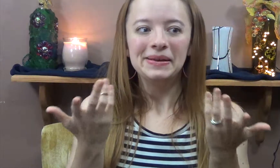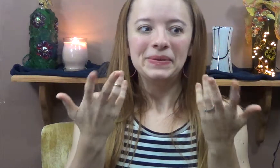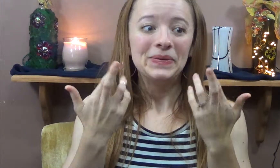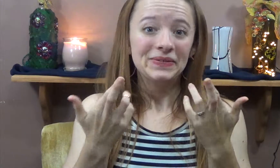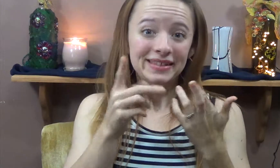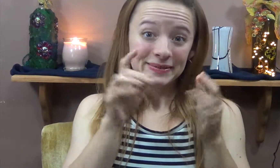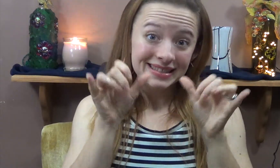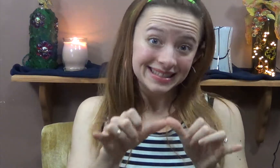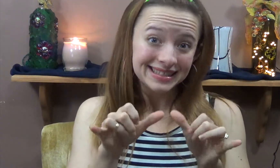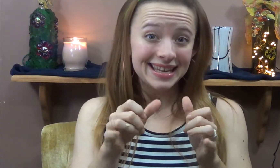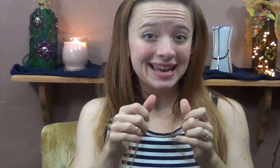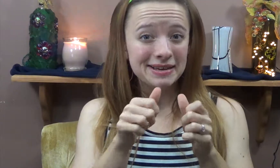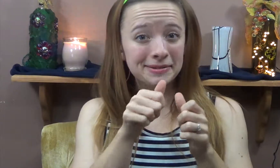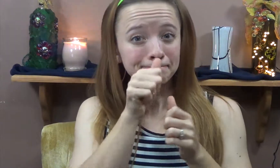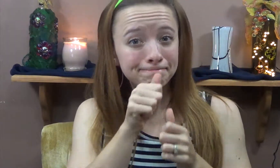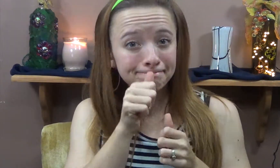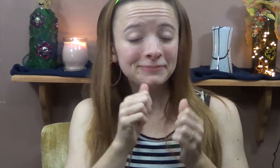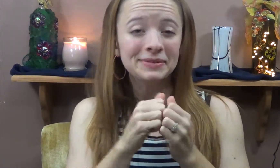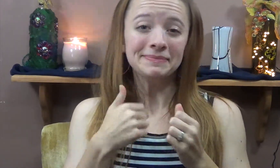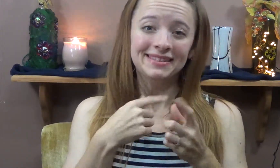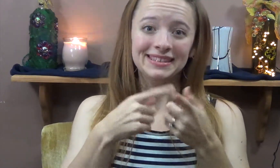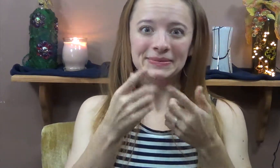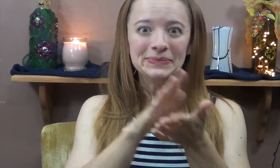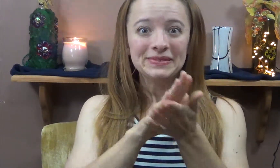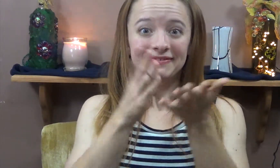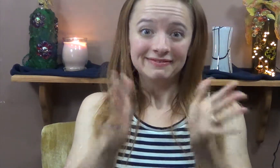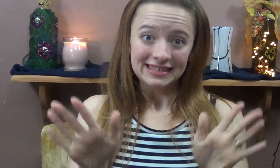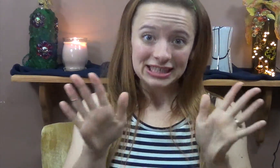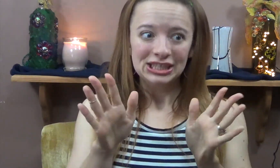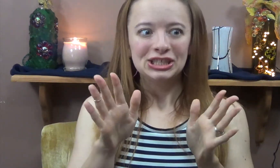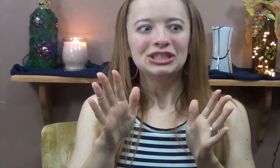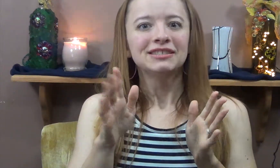having you here and yeah hopefully you know you'll